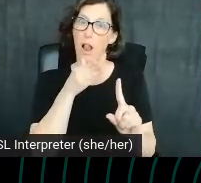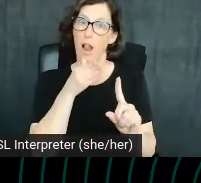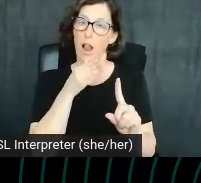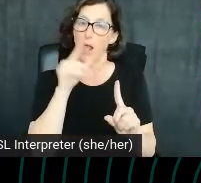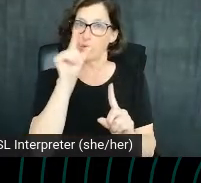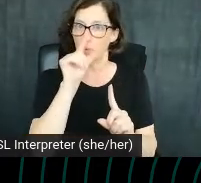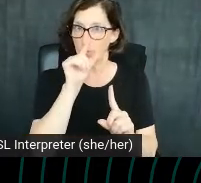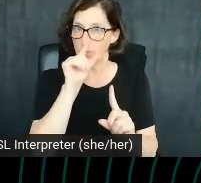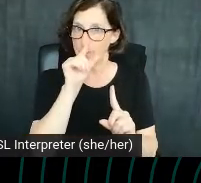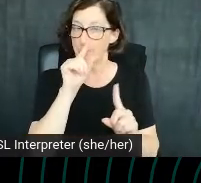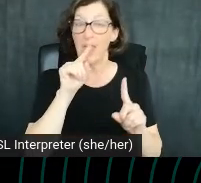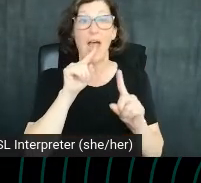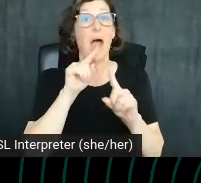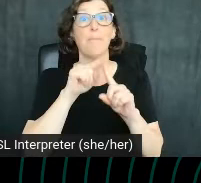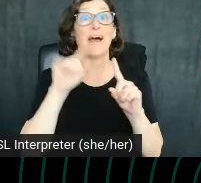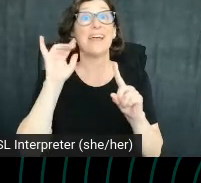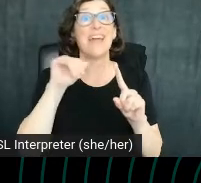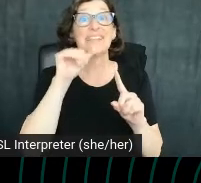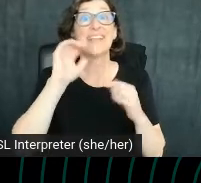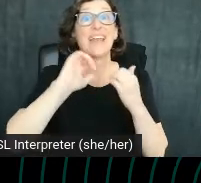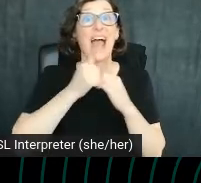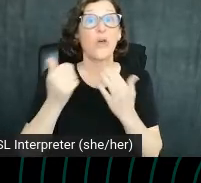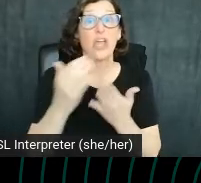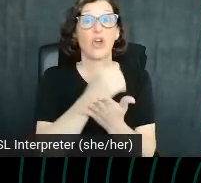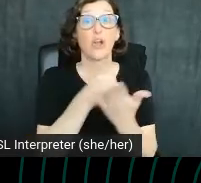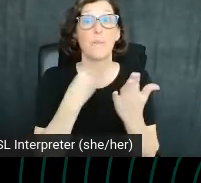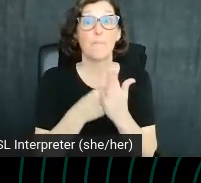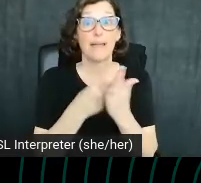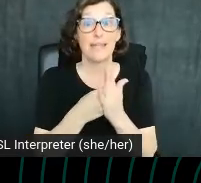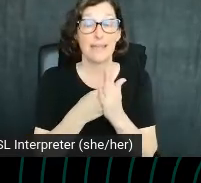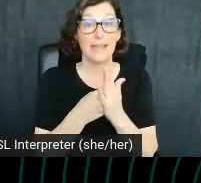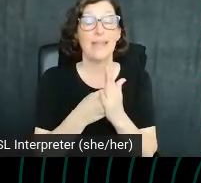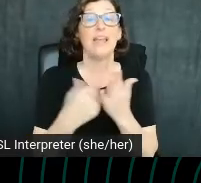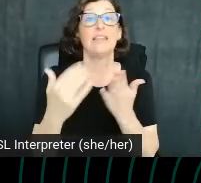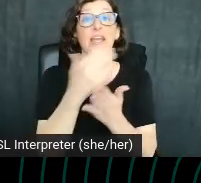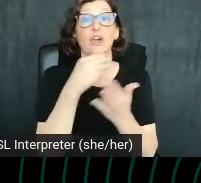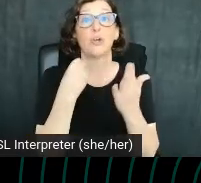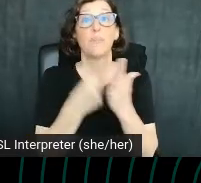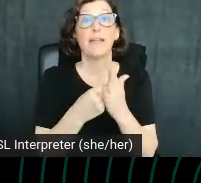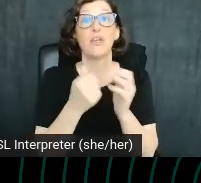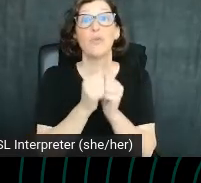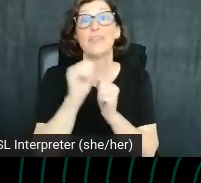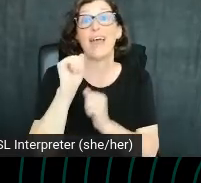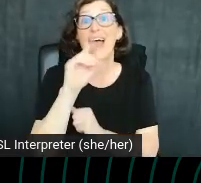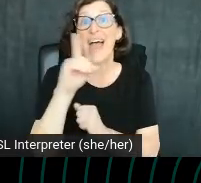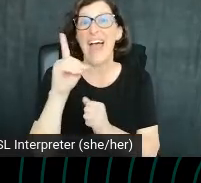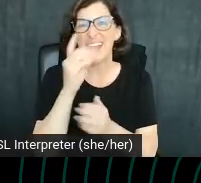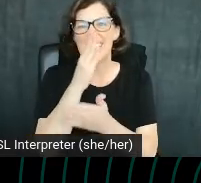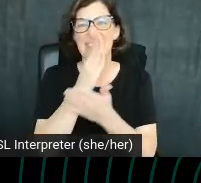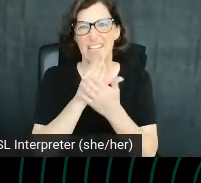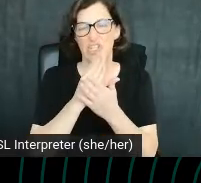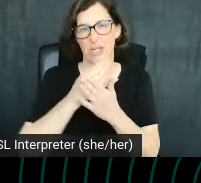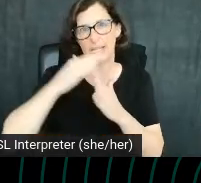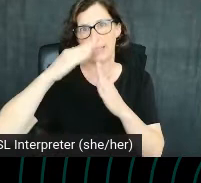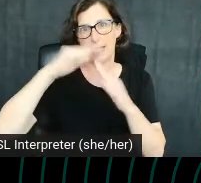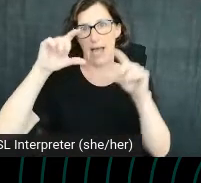That's not how they make money. They make money with the ad section at the top here. They can only sell ads